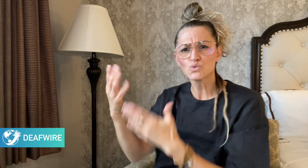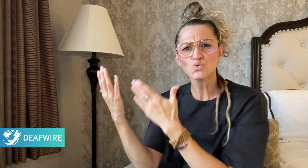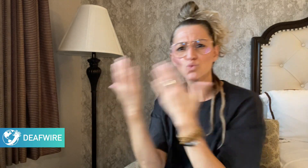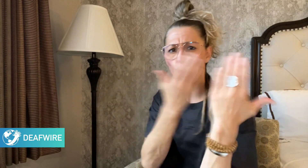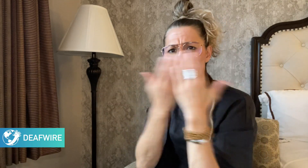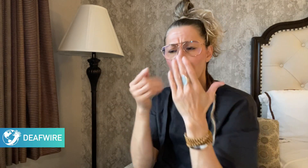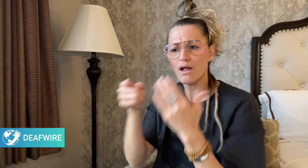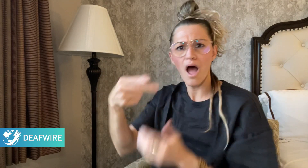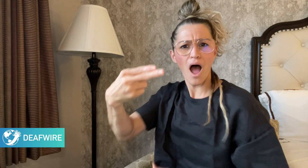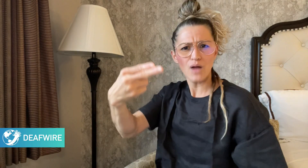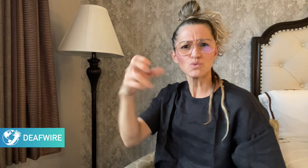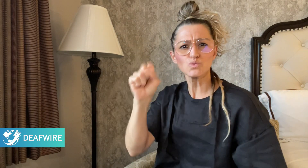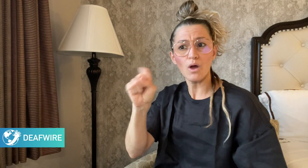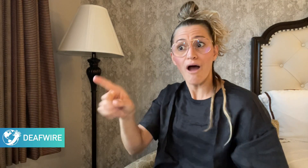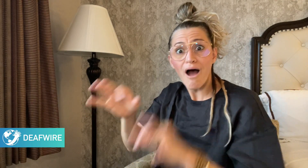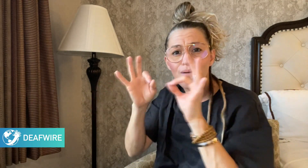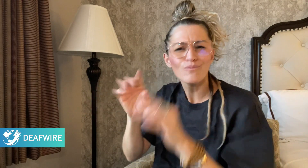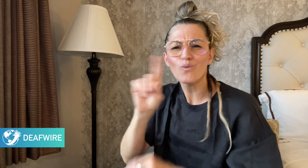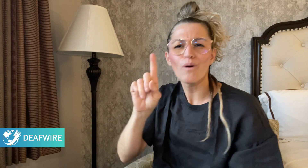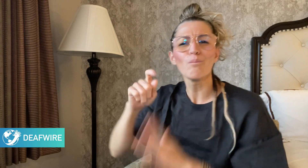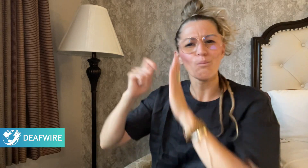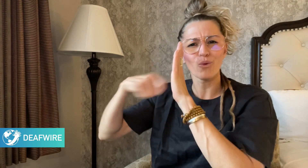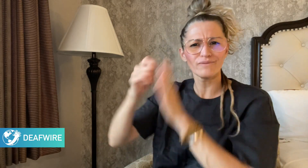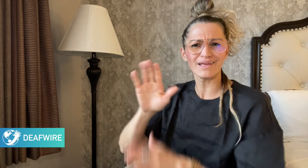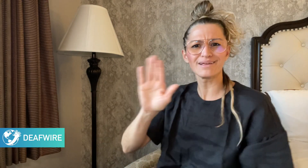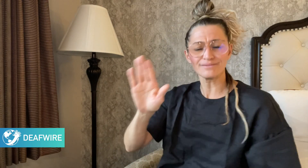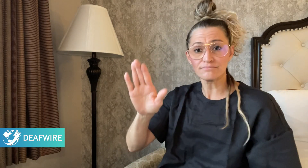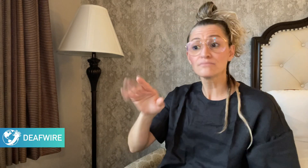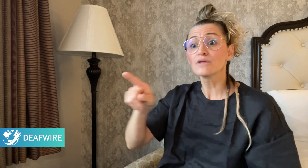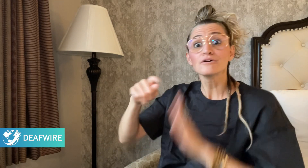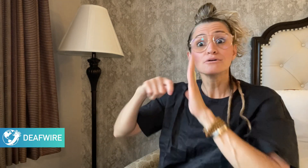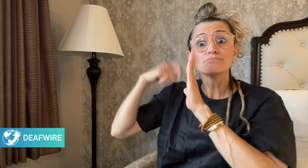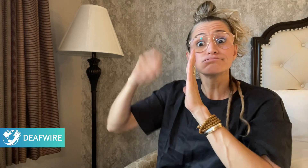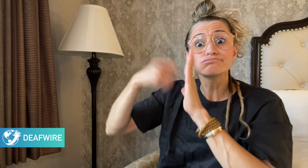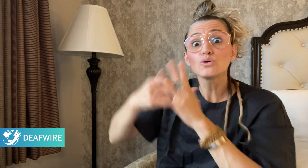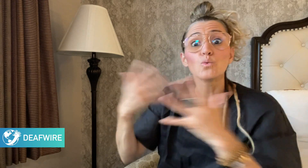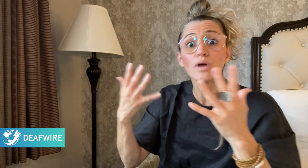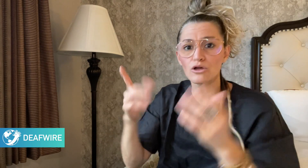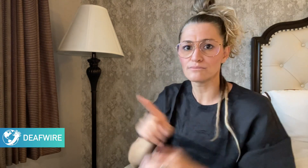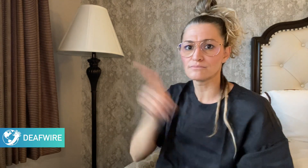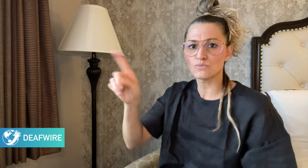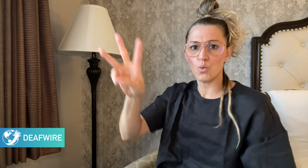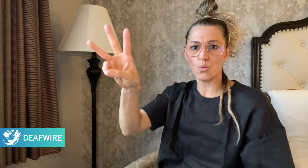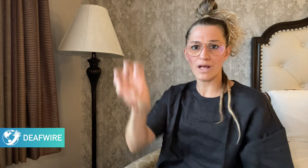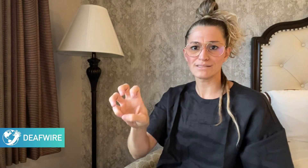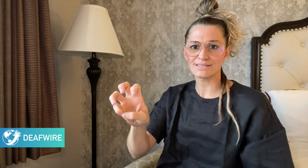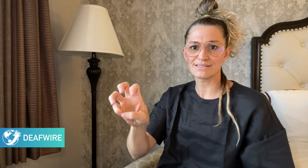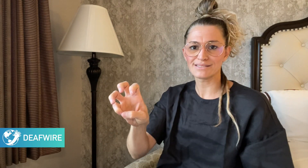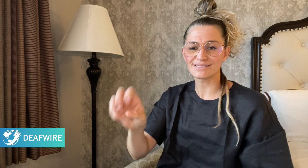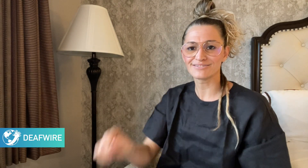The filming is set to take place in Wales.